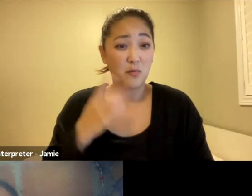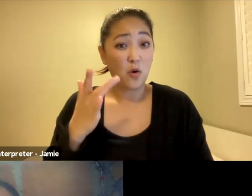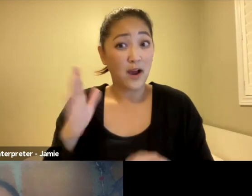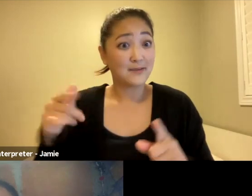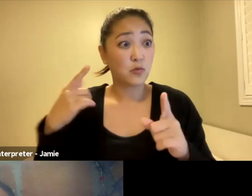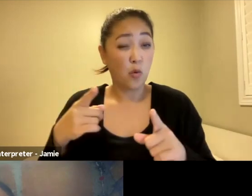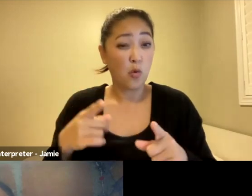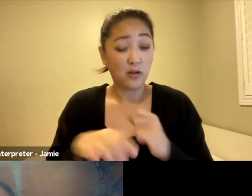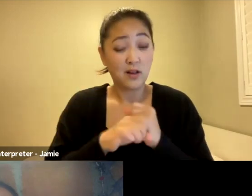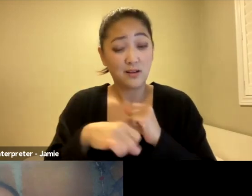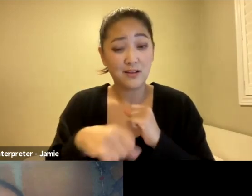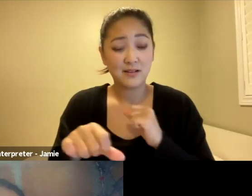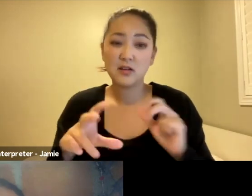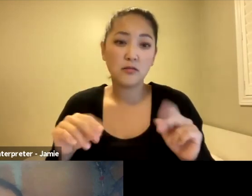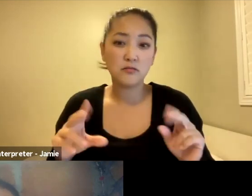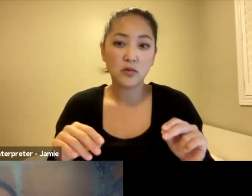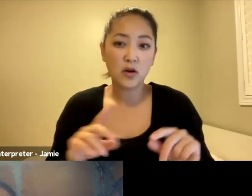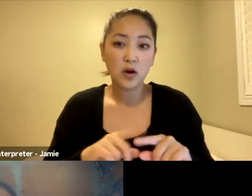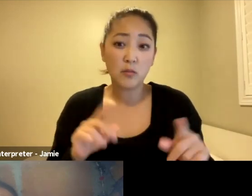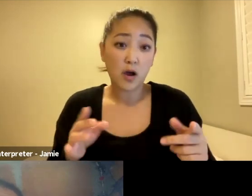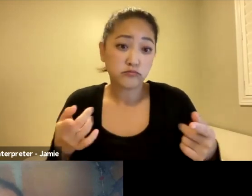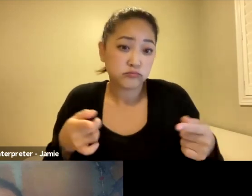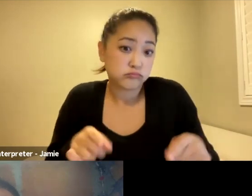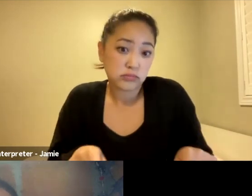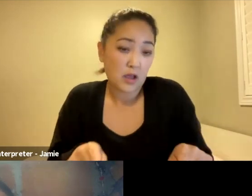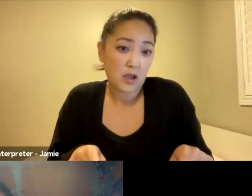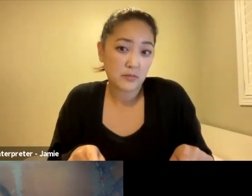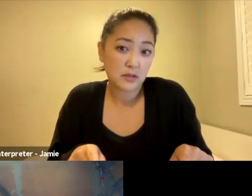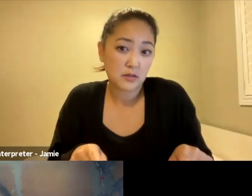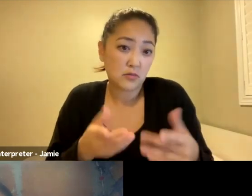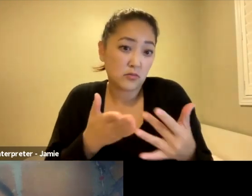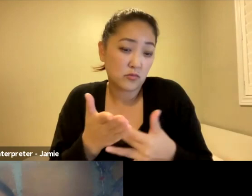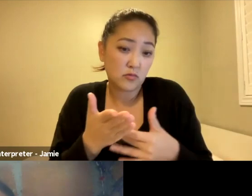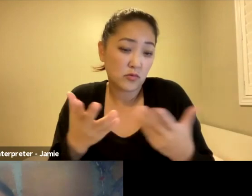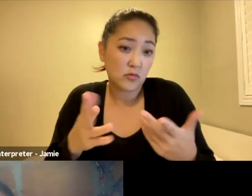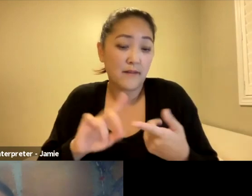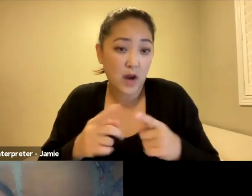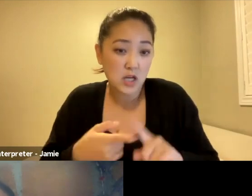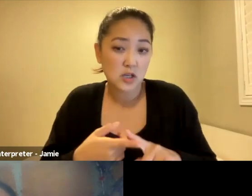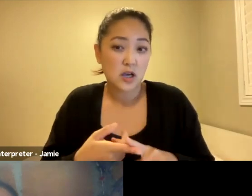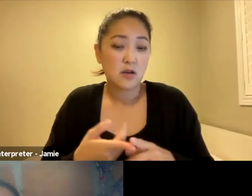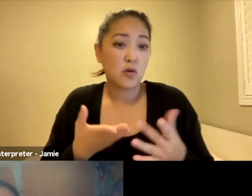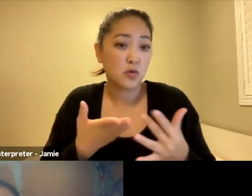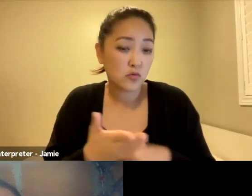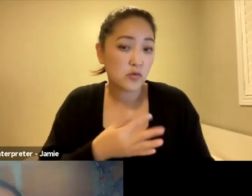it began very organically by friendship and by curiosity. First time I was there, I was not looking for a story.